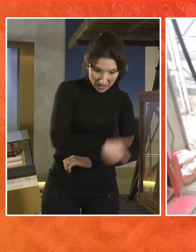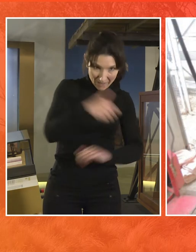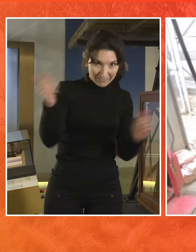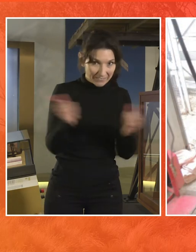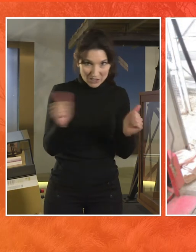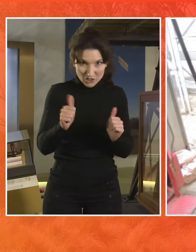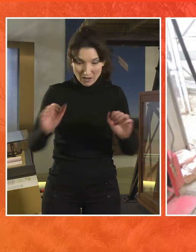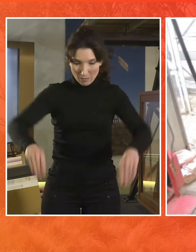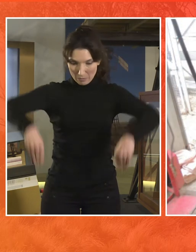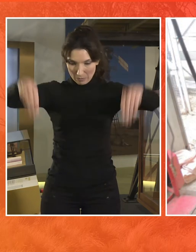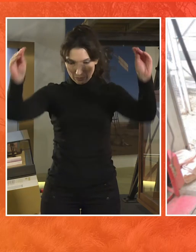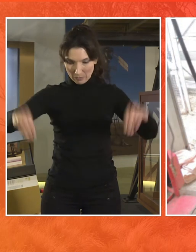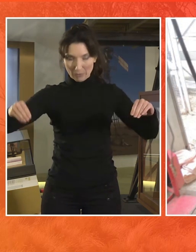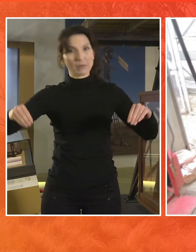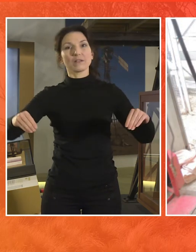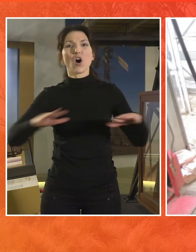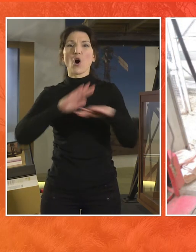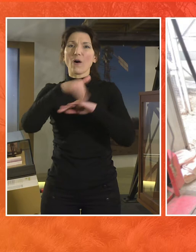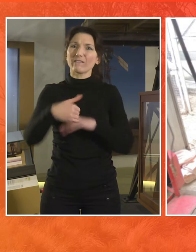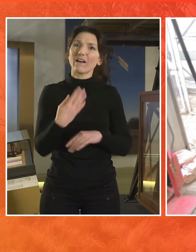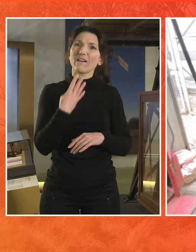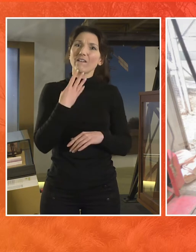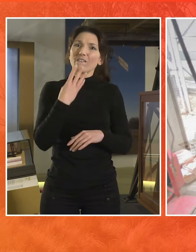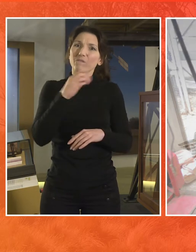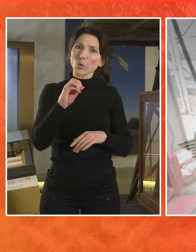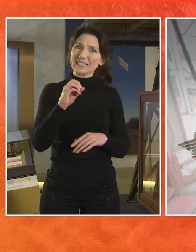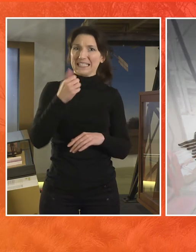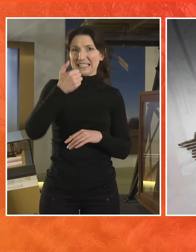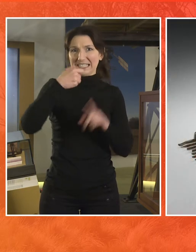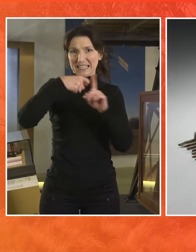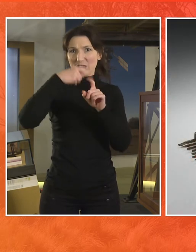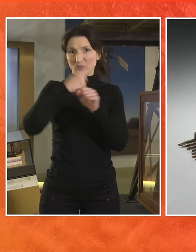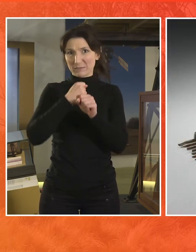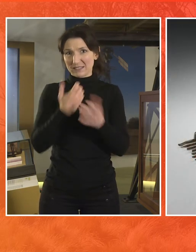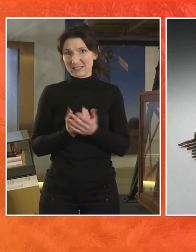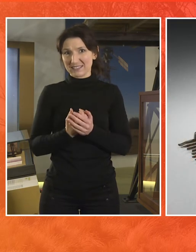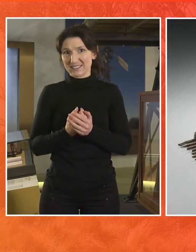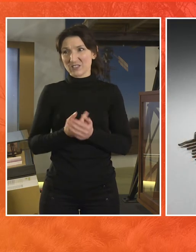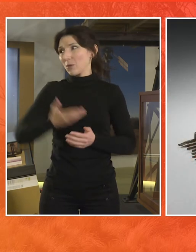And that was 12 kilograms more than the next largest fleece in the world which came